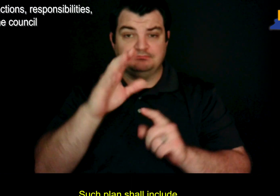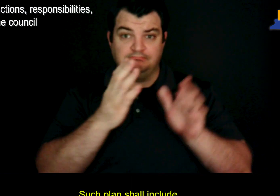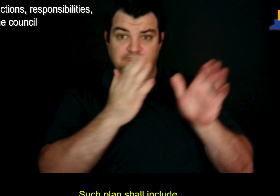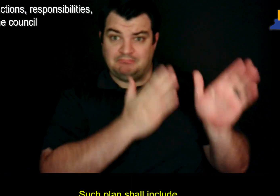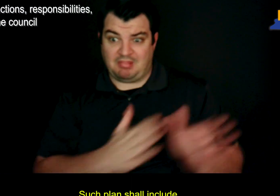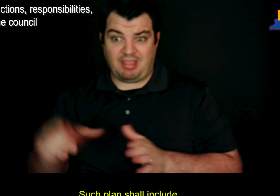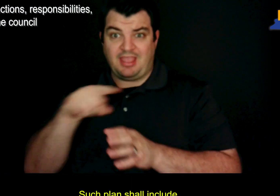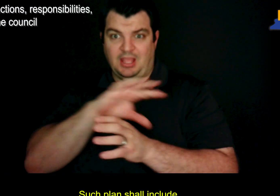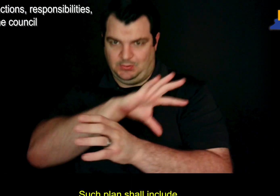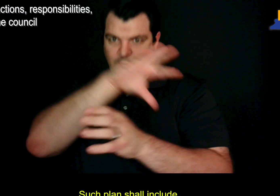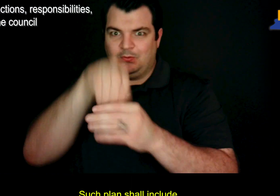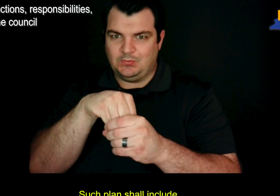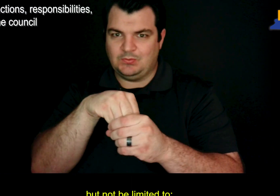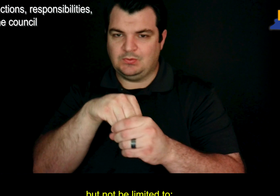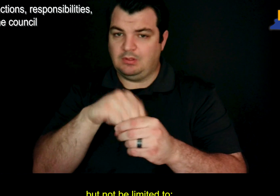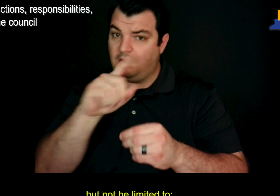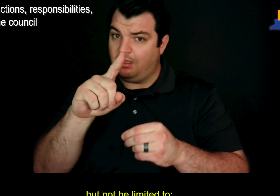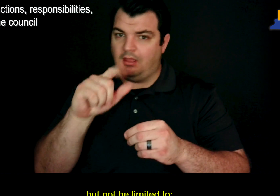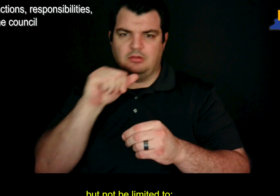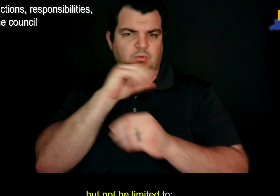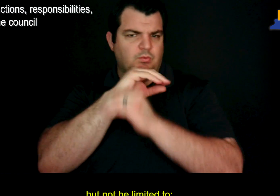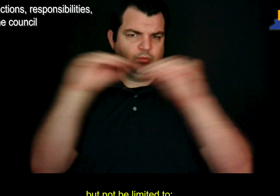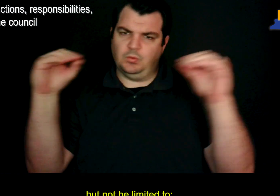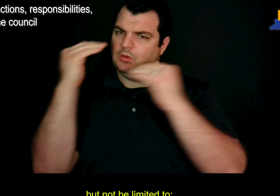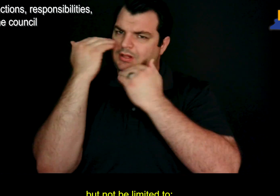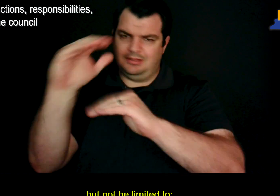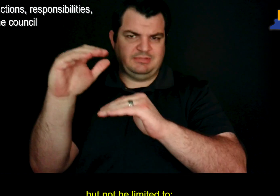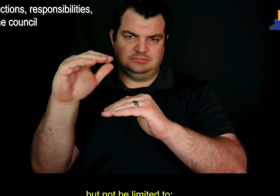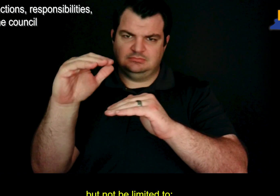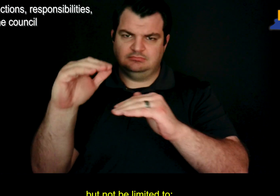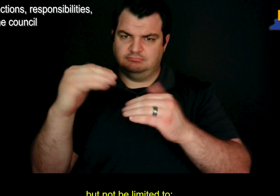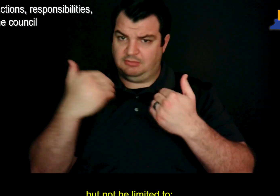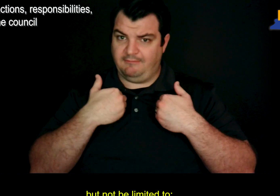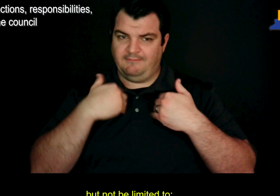Such plan shall include, but not be limited to: